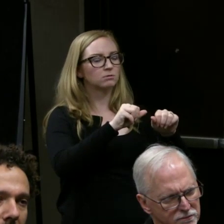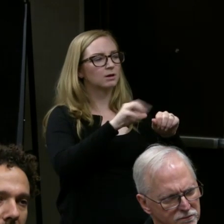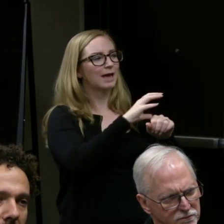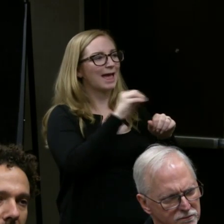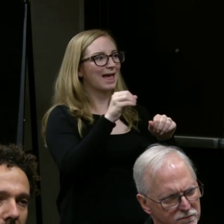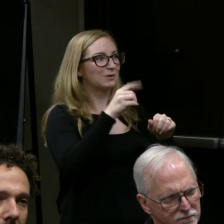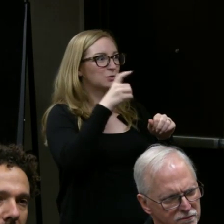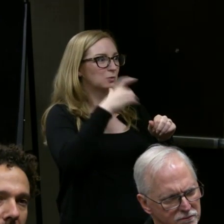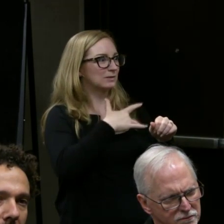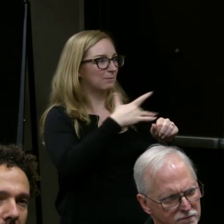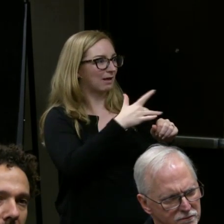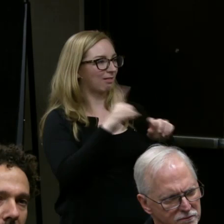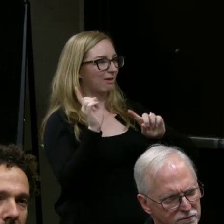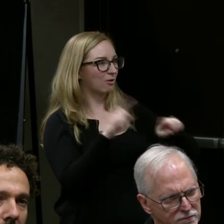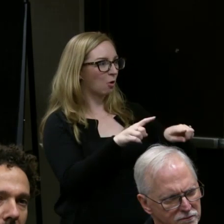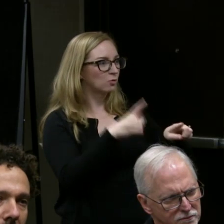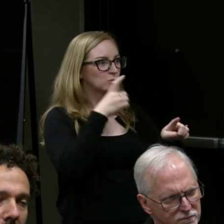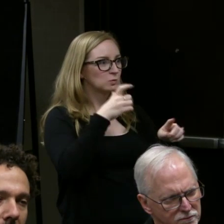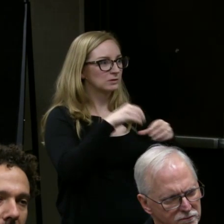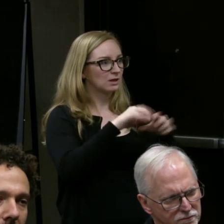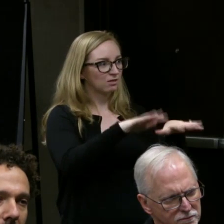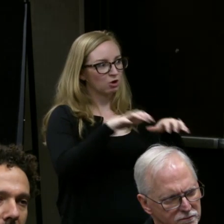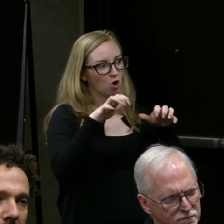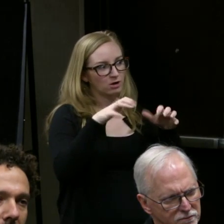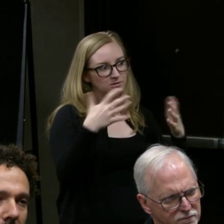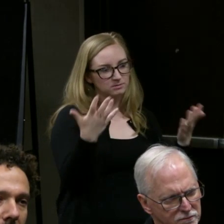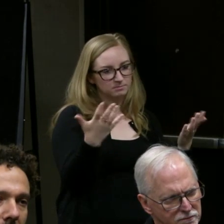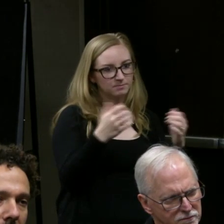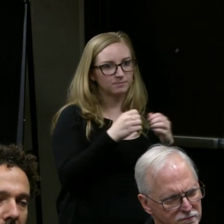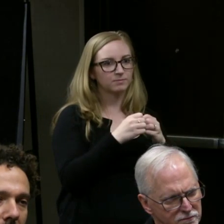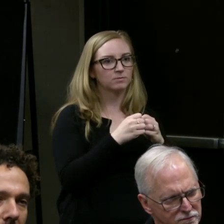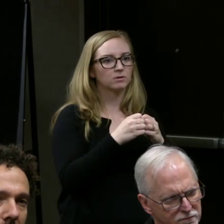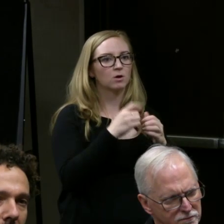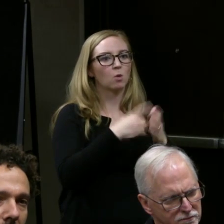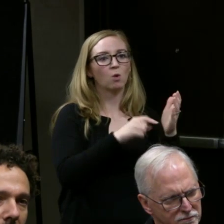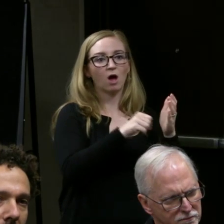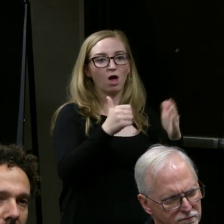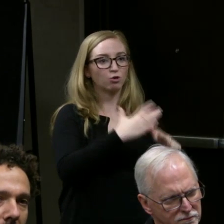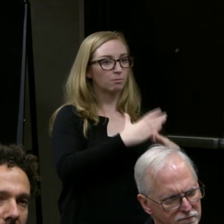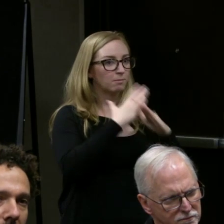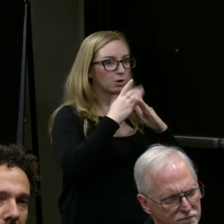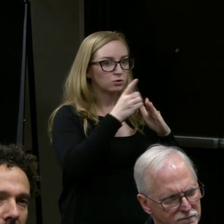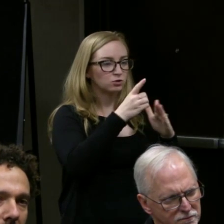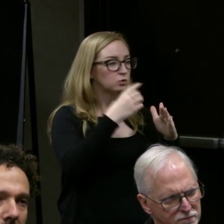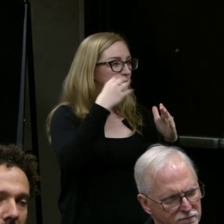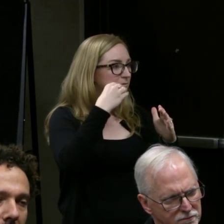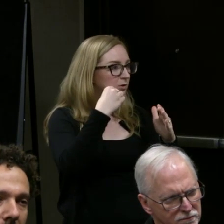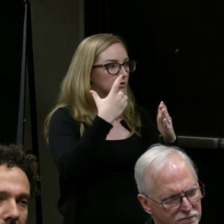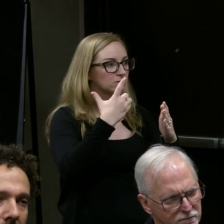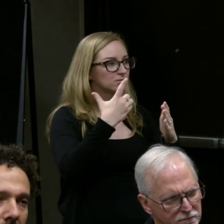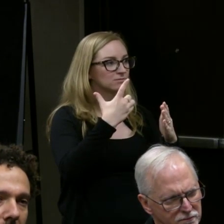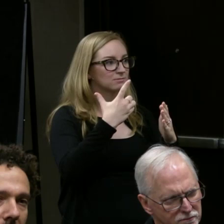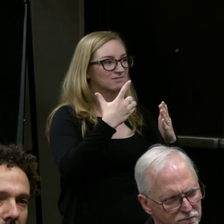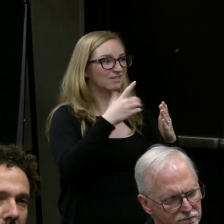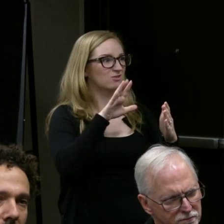Who comes to see the work? By the sector, what barriers are there? Does the work reach the mainstream?